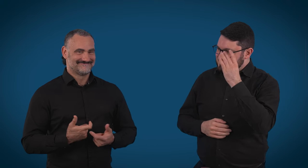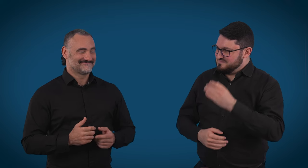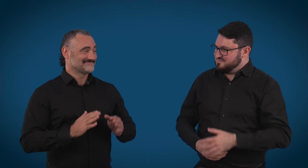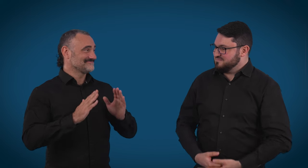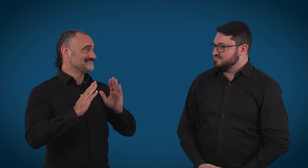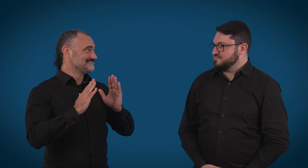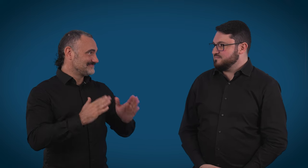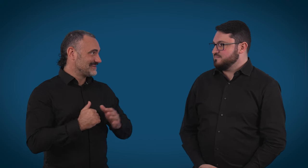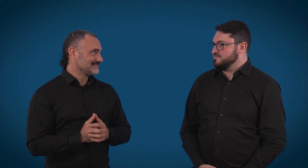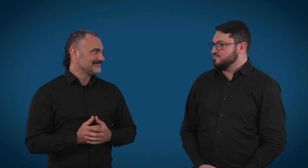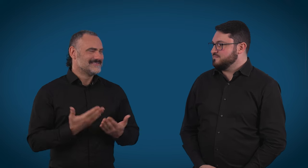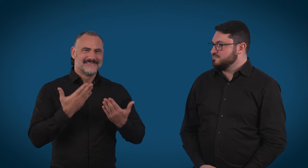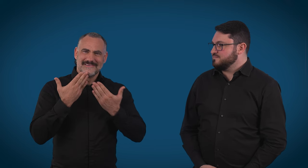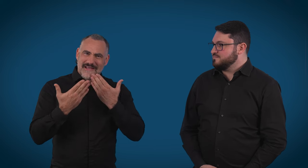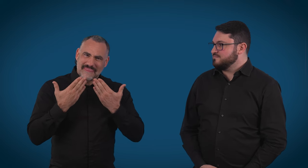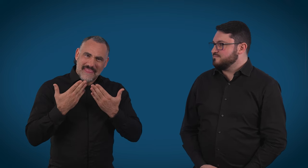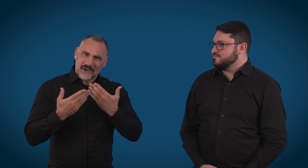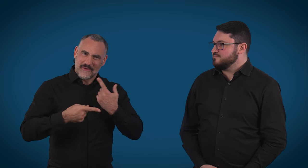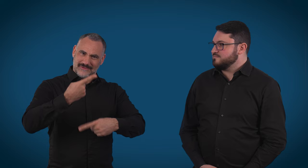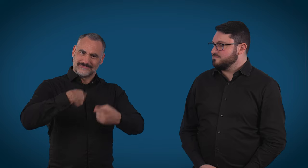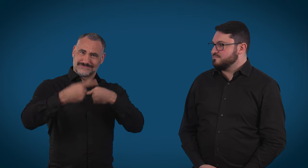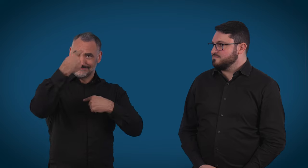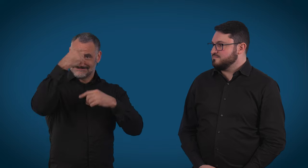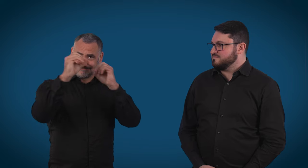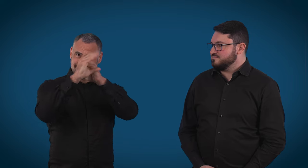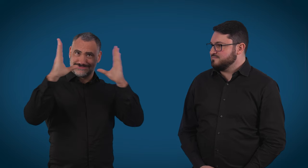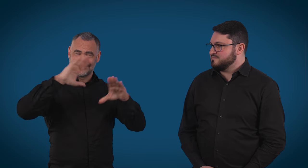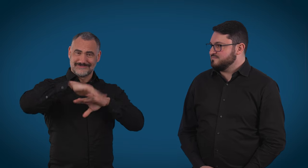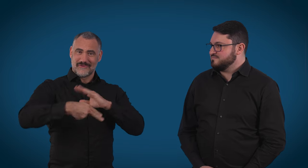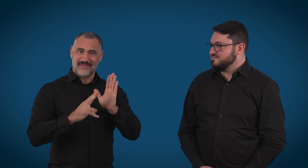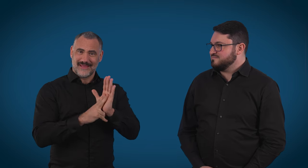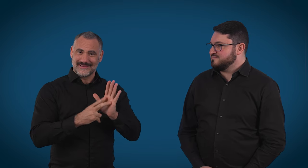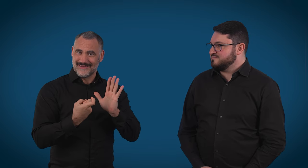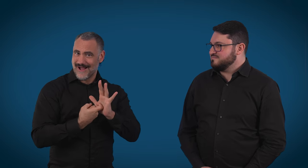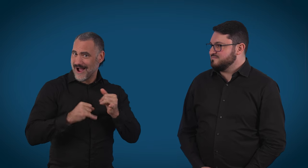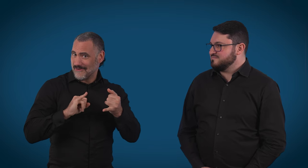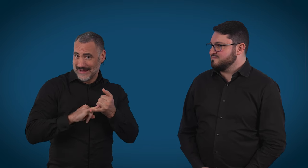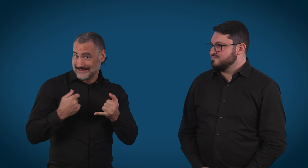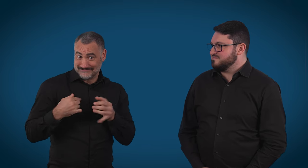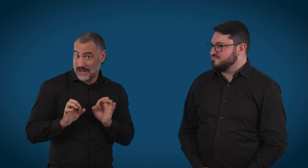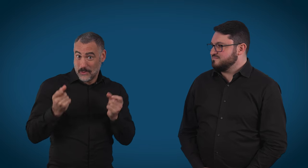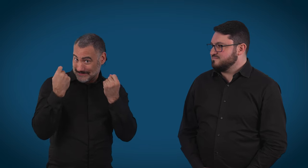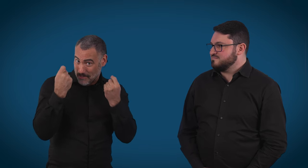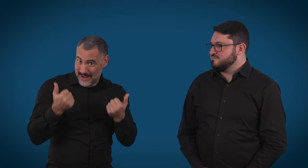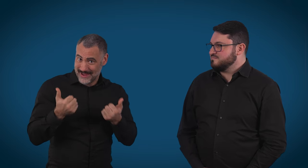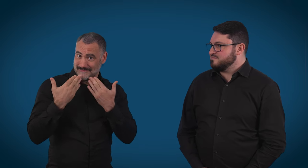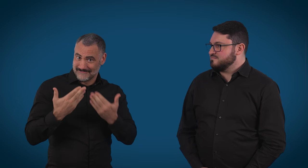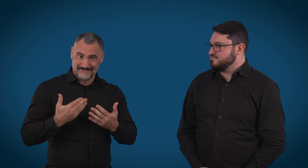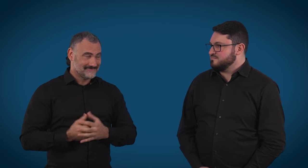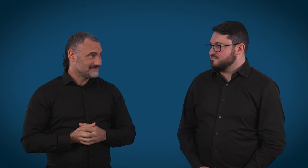Oh, amazing. Hey, thanks for sharing this behind the scenes job that I wasn't aware of and probably lots of people weren't either.